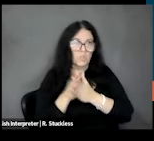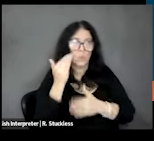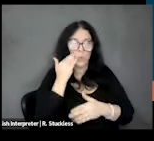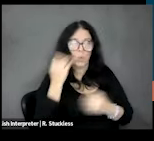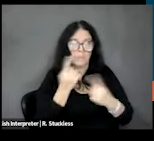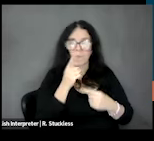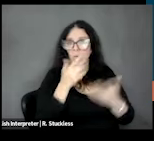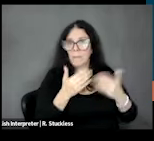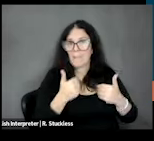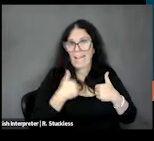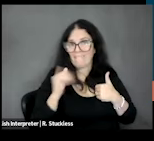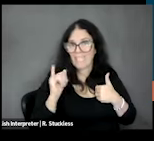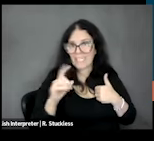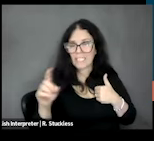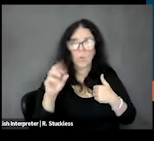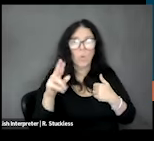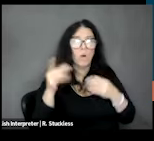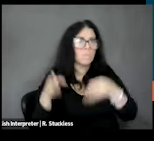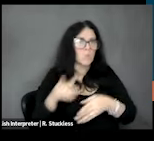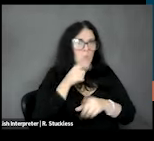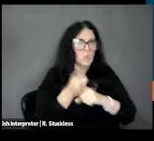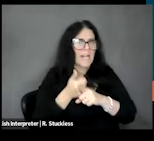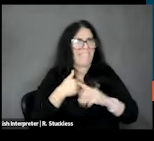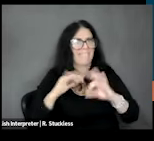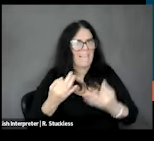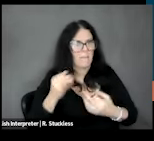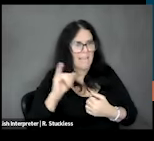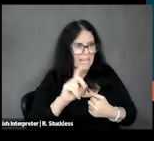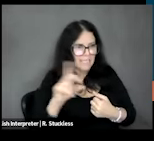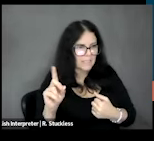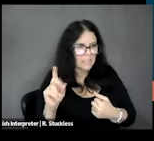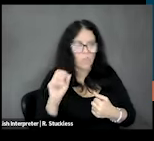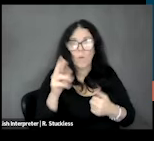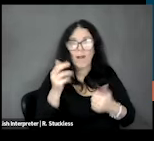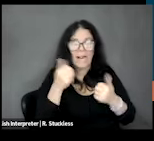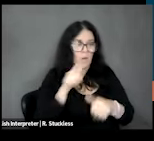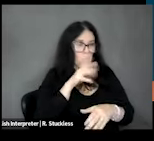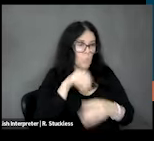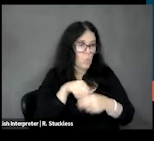has IDD or has a family member who has IDD or anyone who works in the space who can get the word